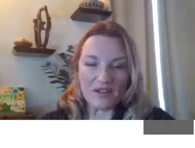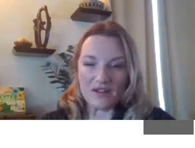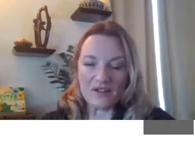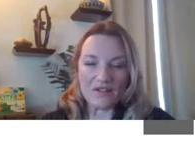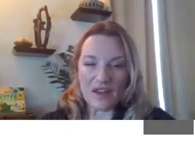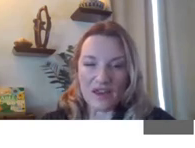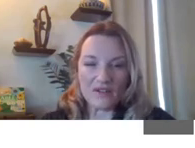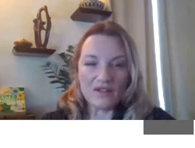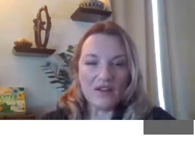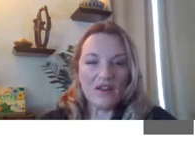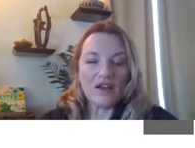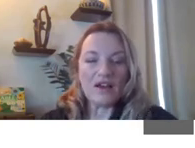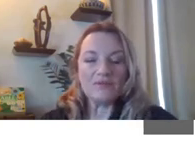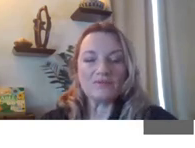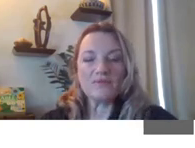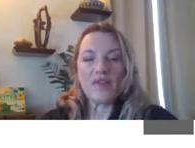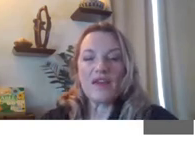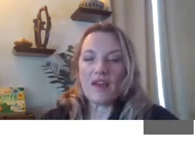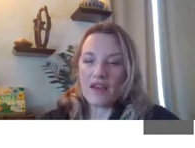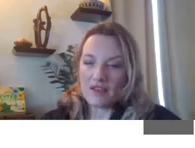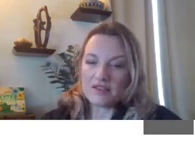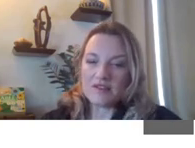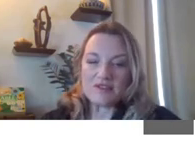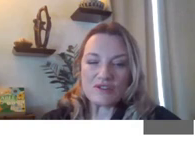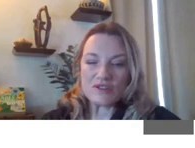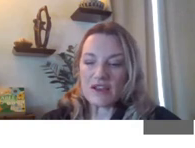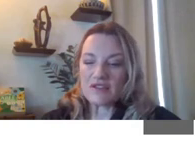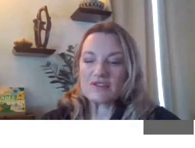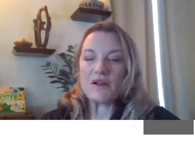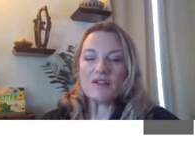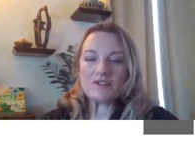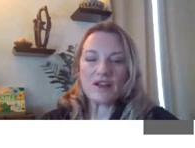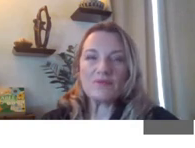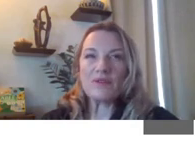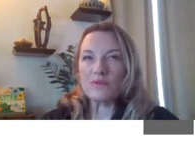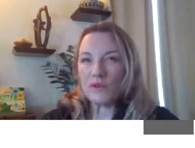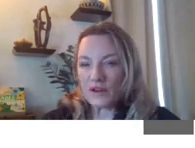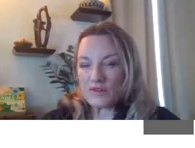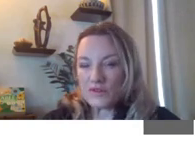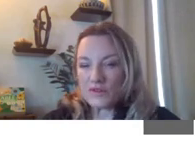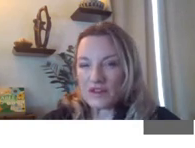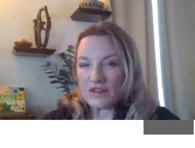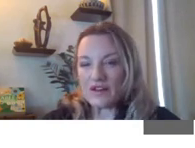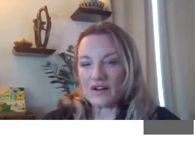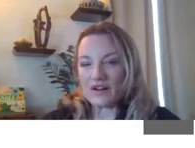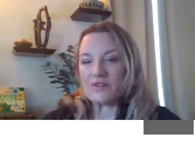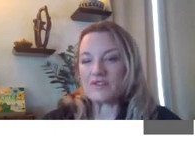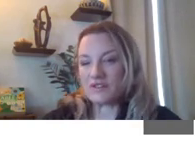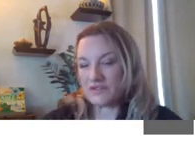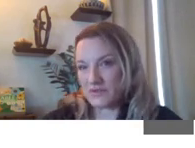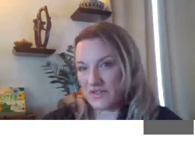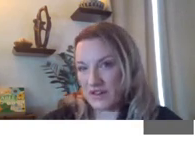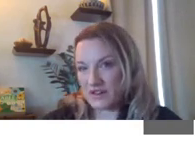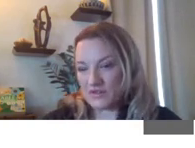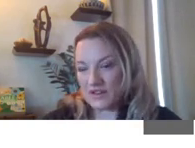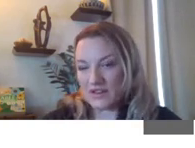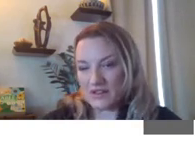and check out the decision guys as well as our ABLE and flare tool kit and are ABLE service provider toolkit.